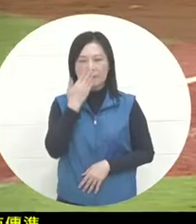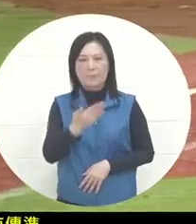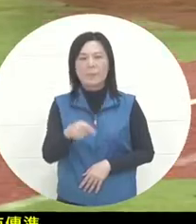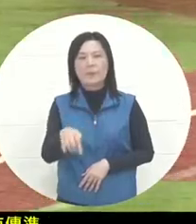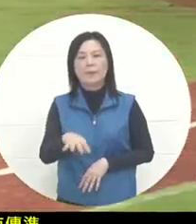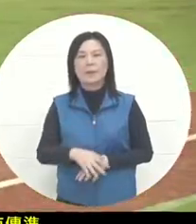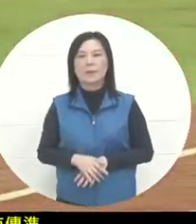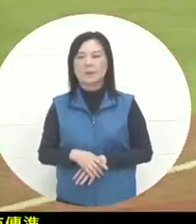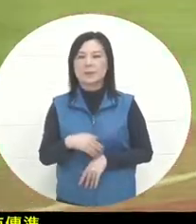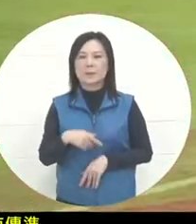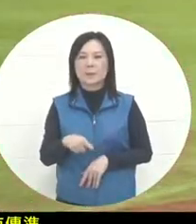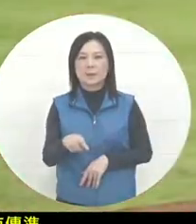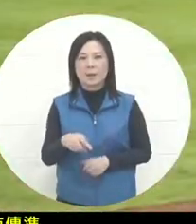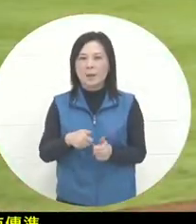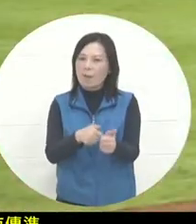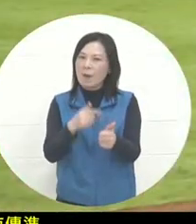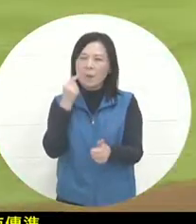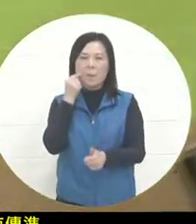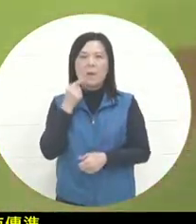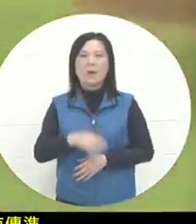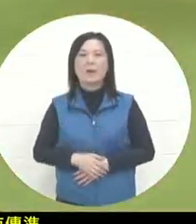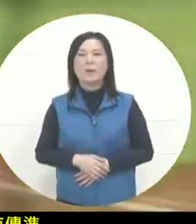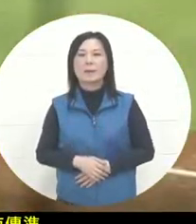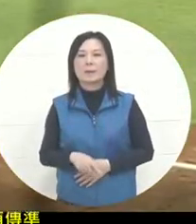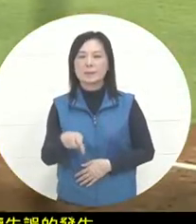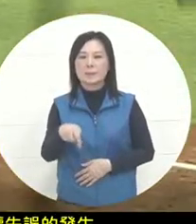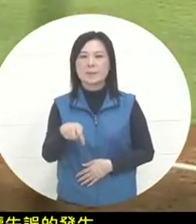when it comes to the fourth error in a single inning.